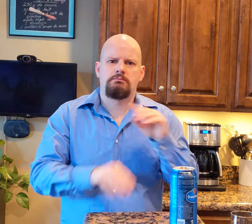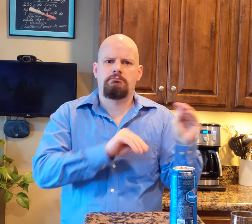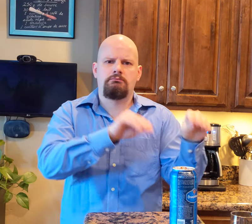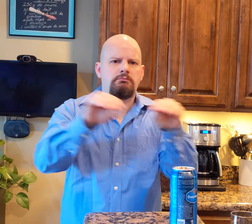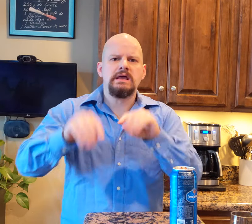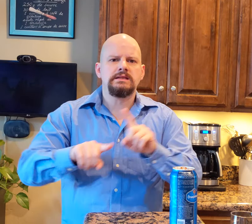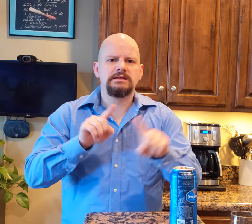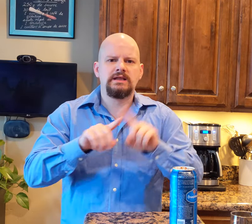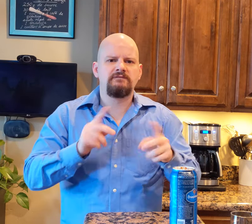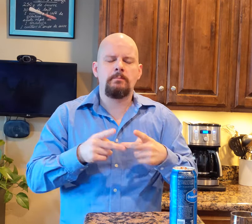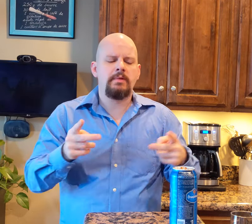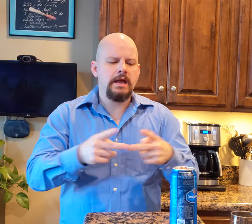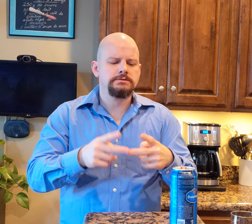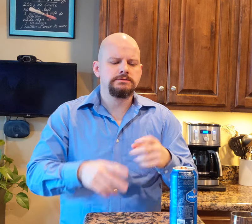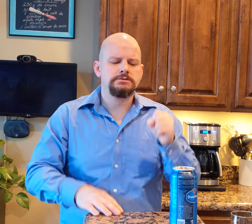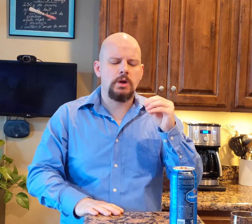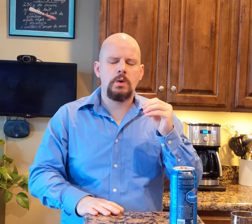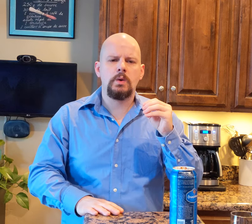They have been moving around different places.